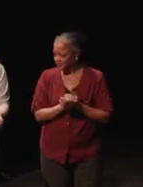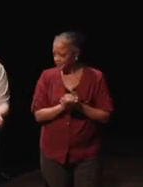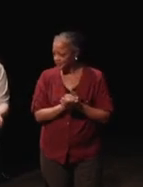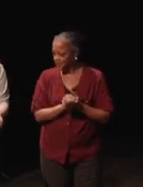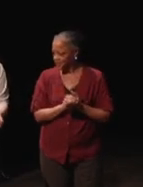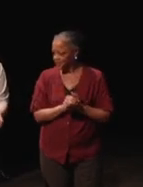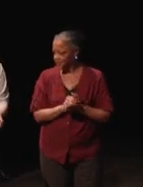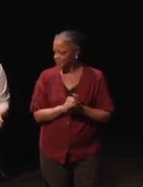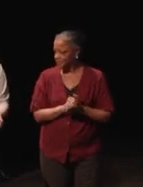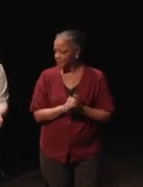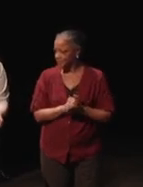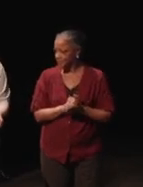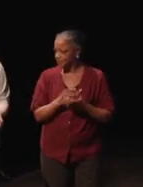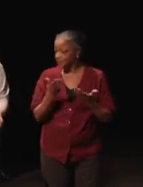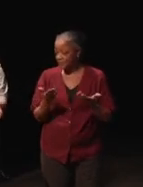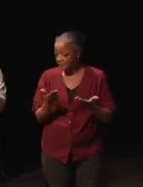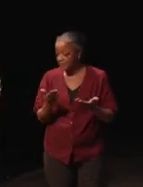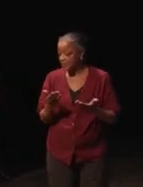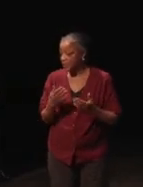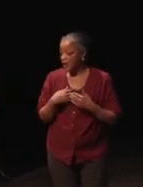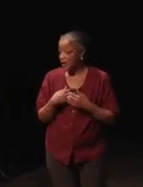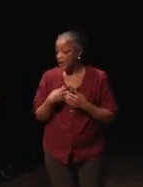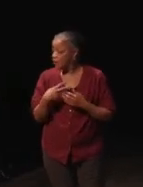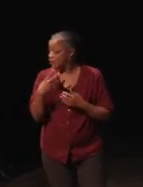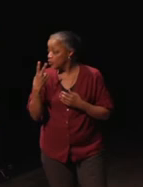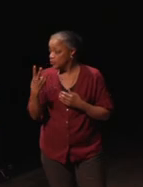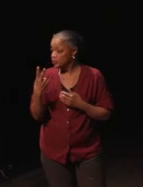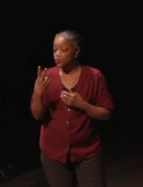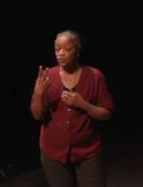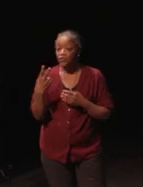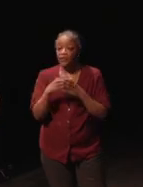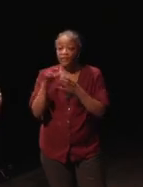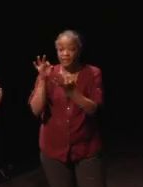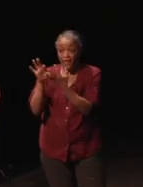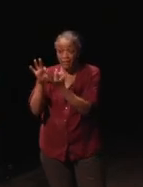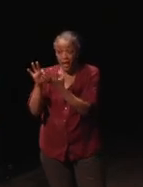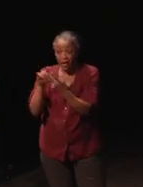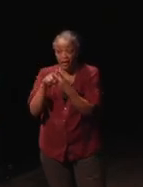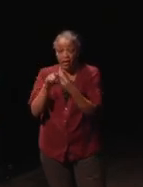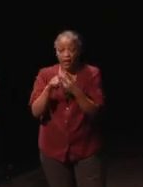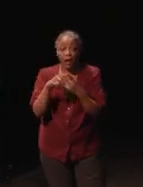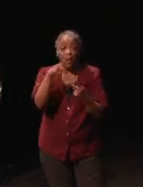So my i2 forms of currency, feedback and public relations.